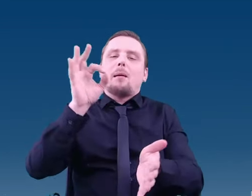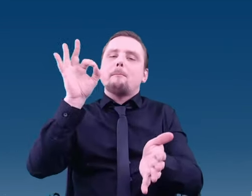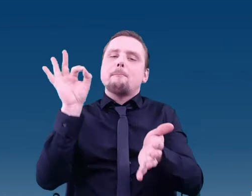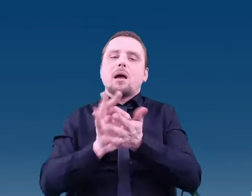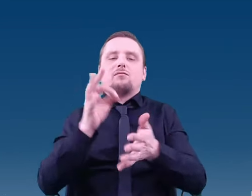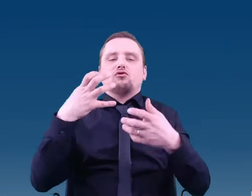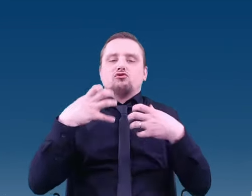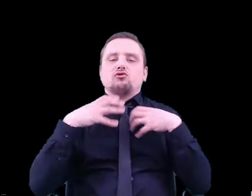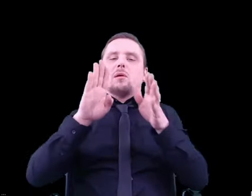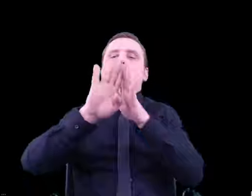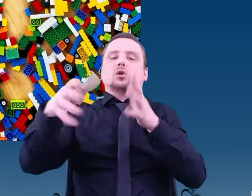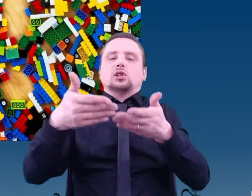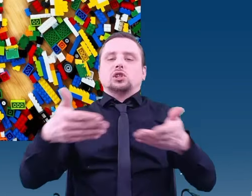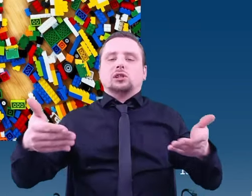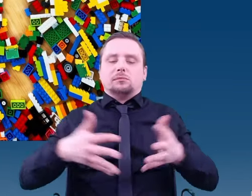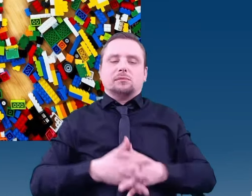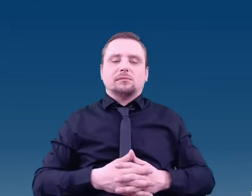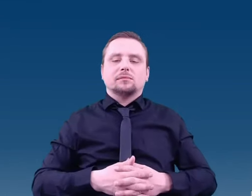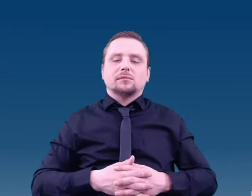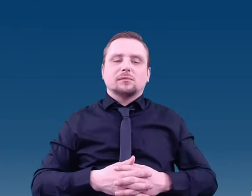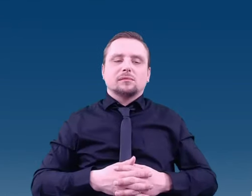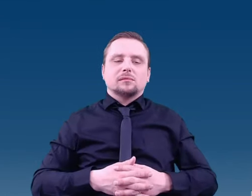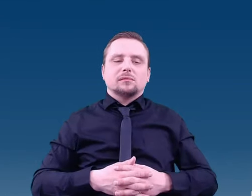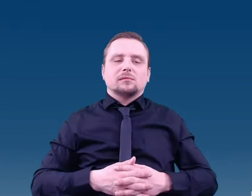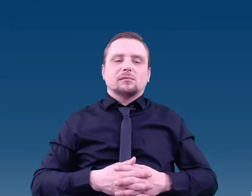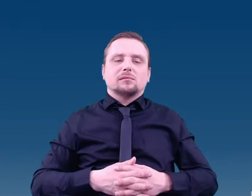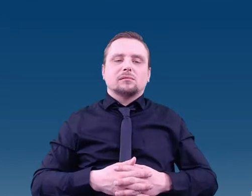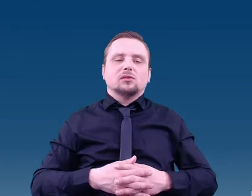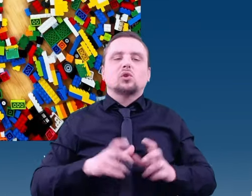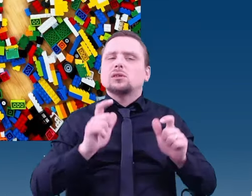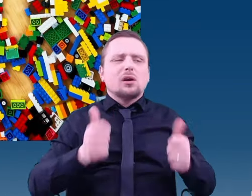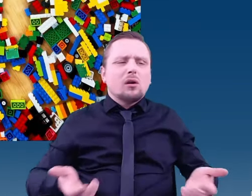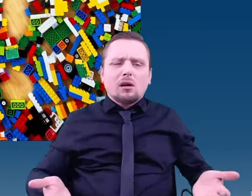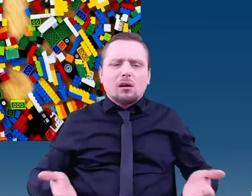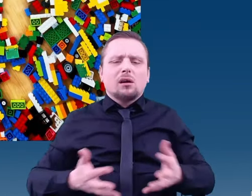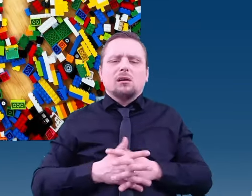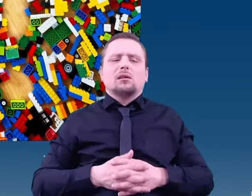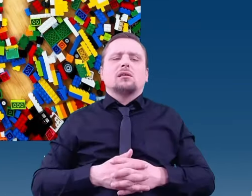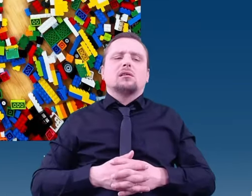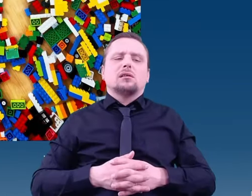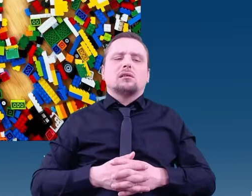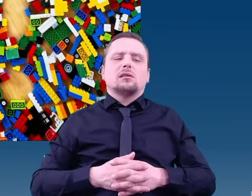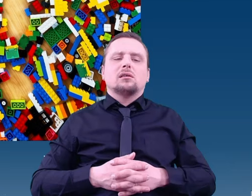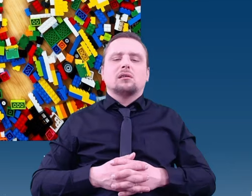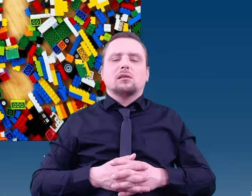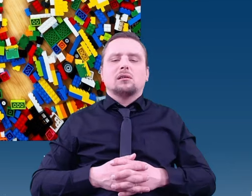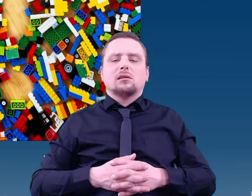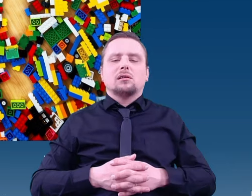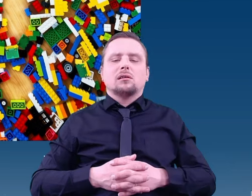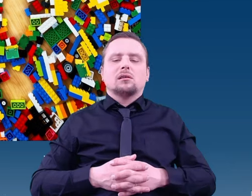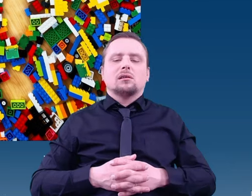But what are we looking for exactly?